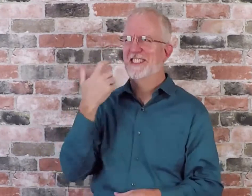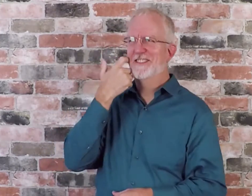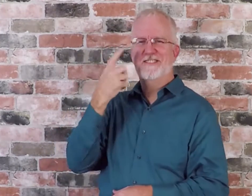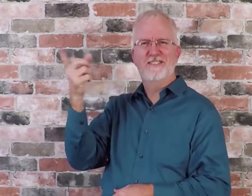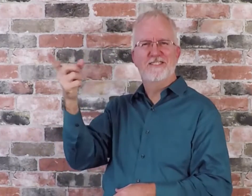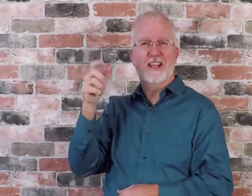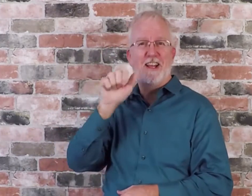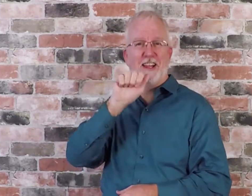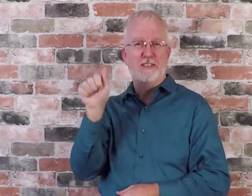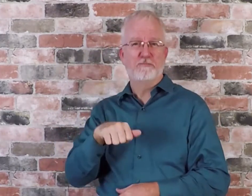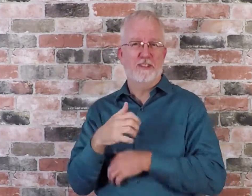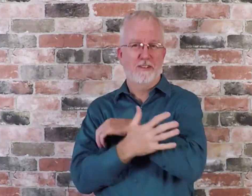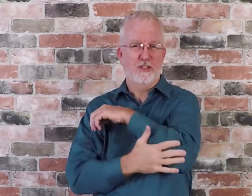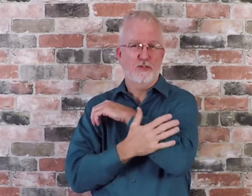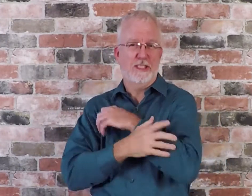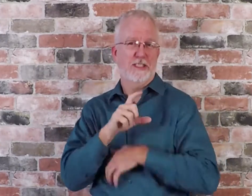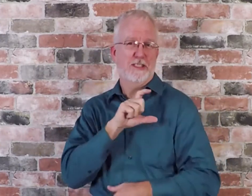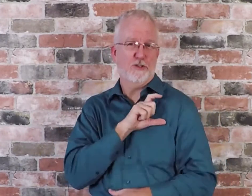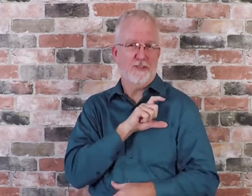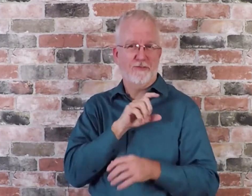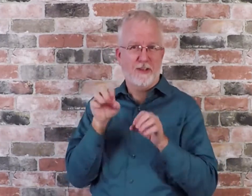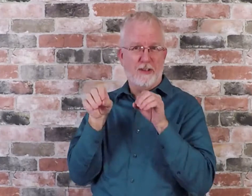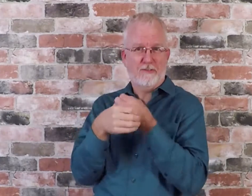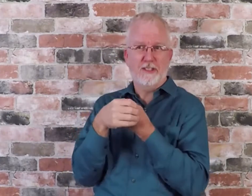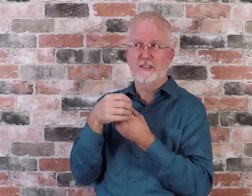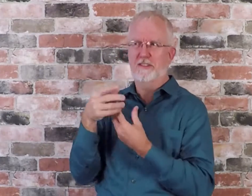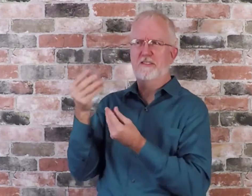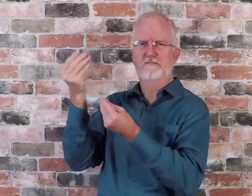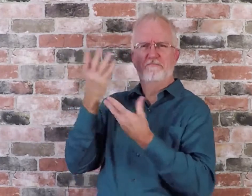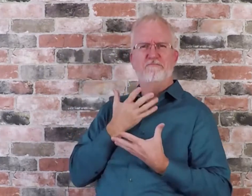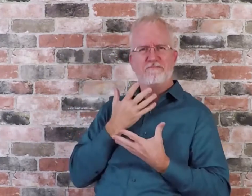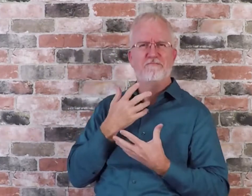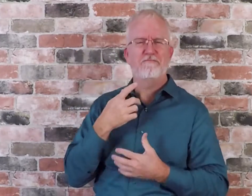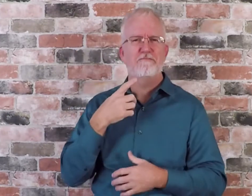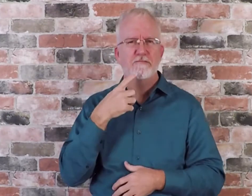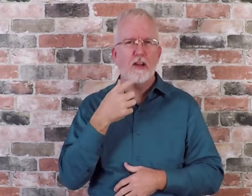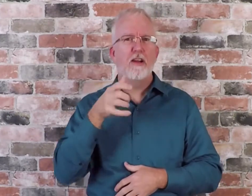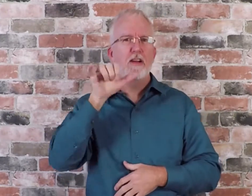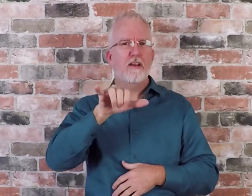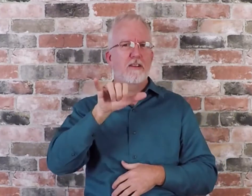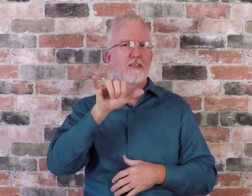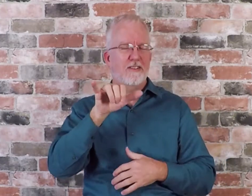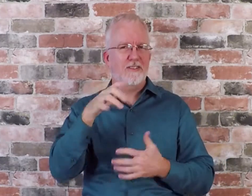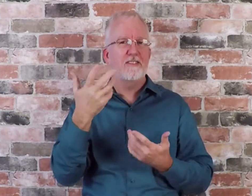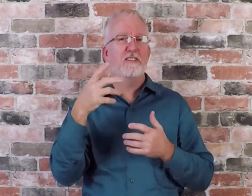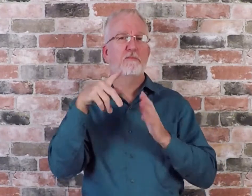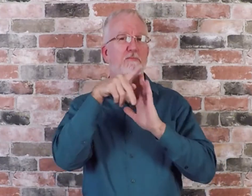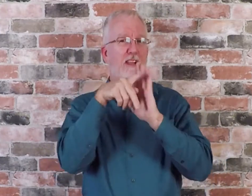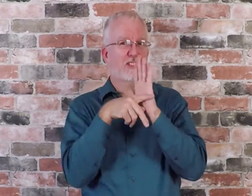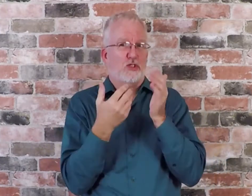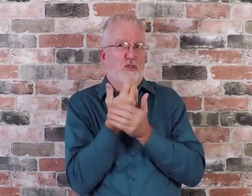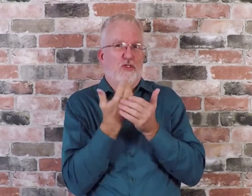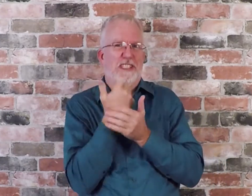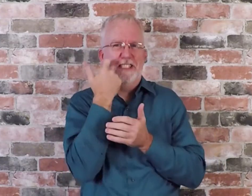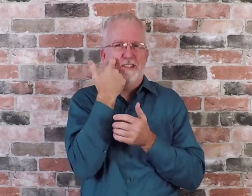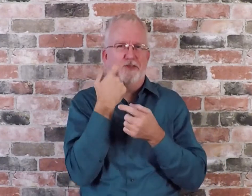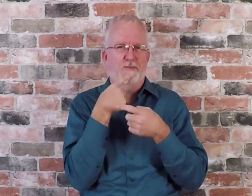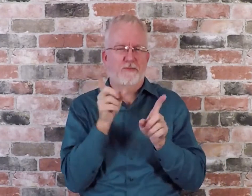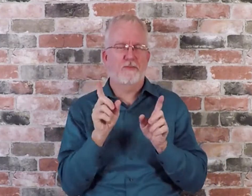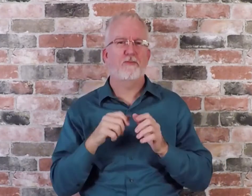It looks like the Alameda County Sheriff is not participating in ICE raids.